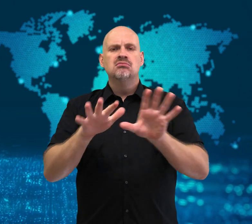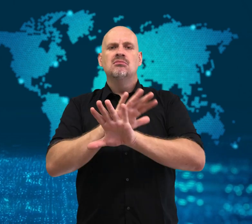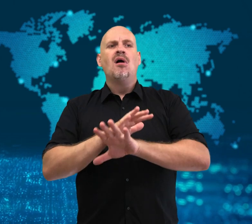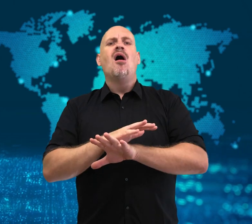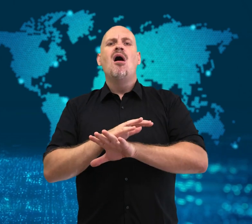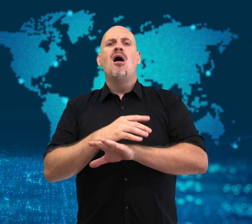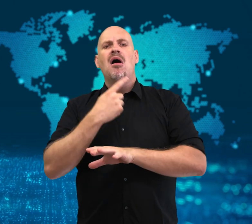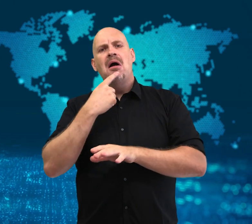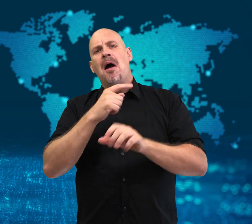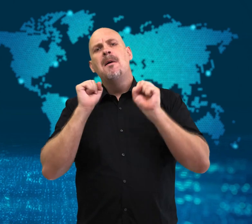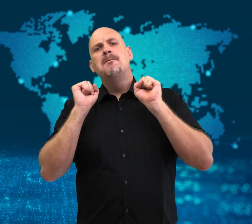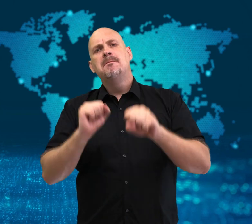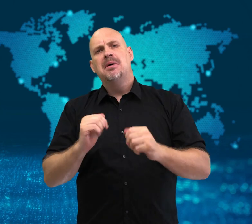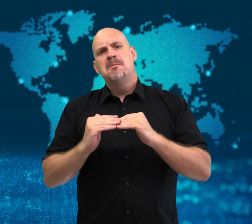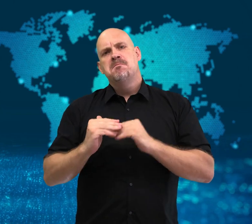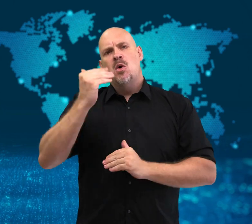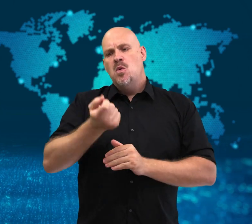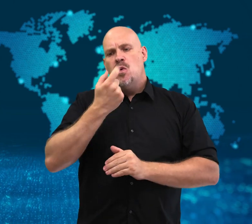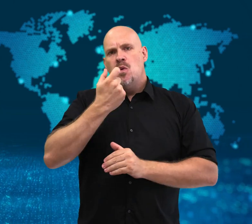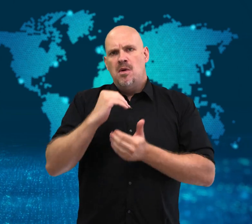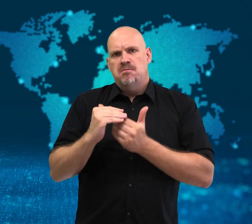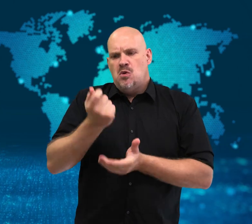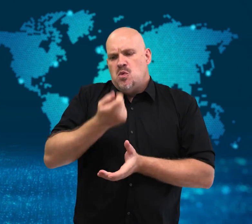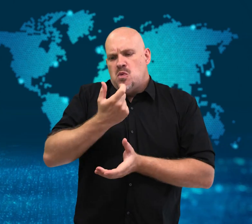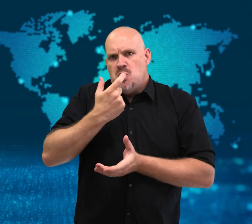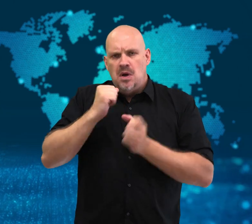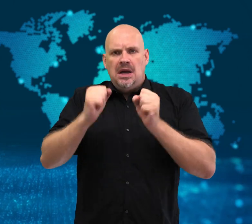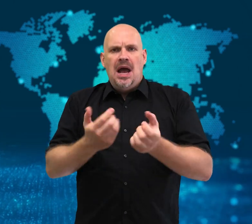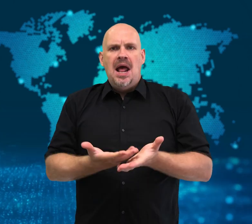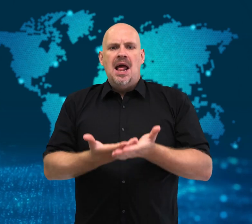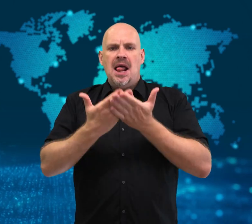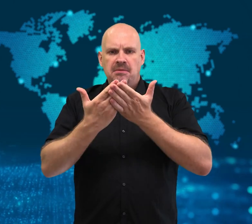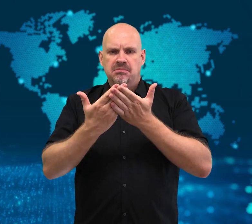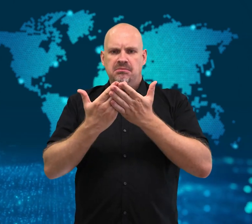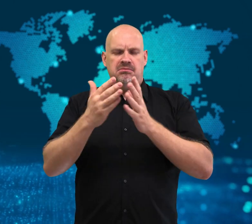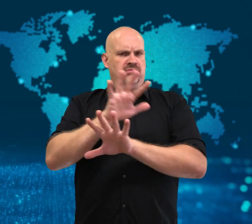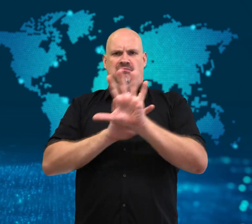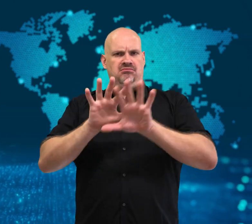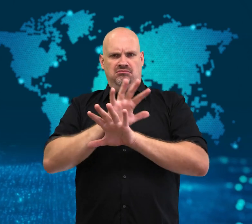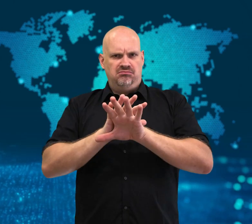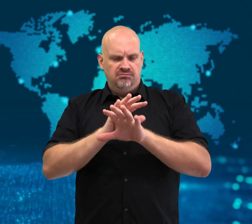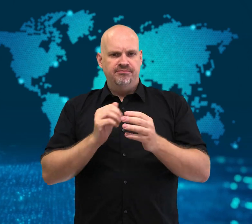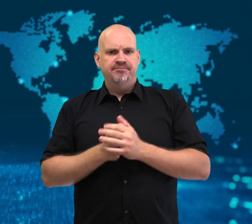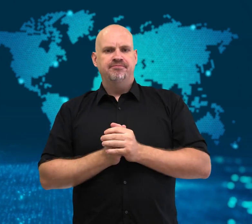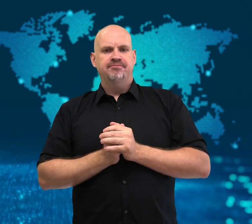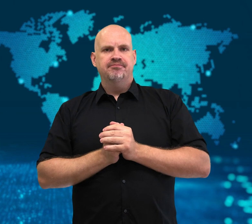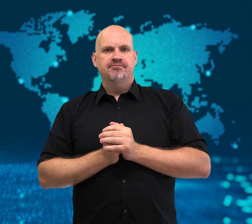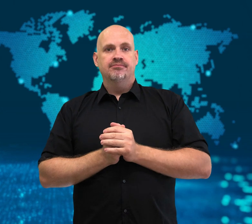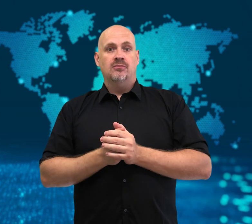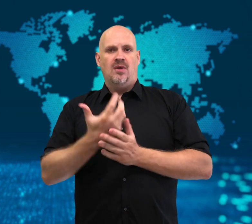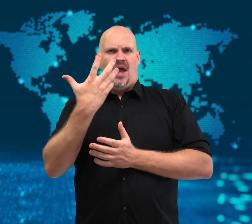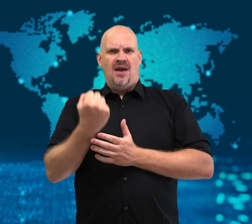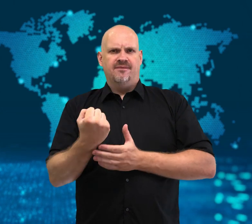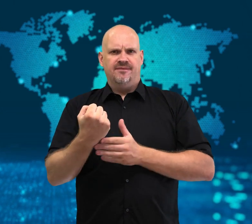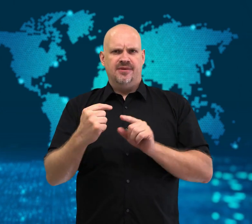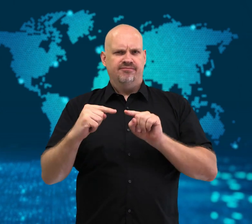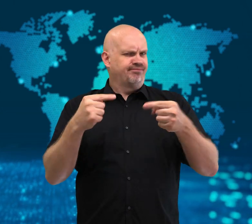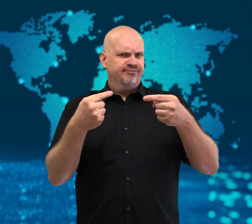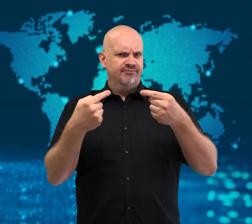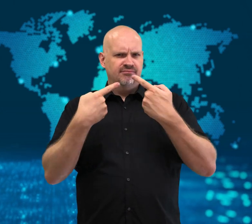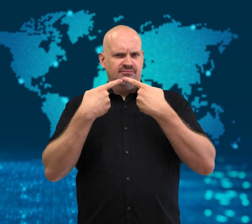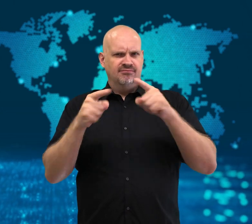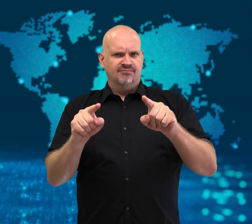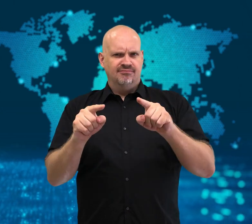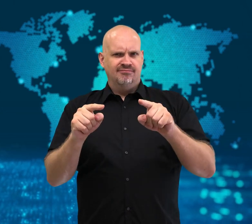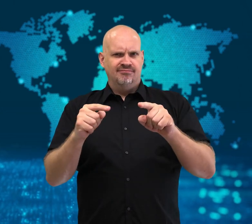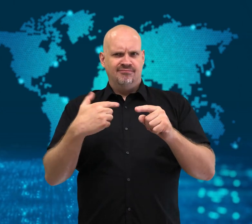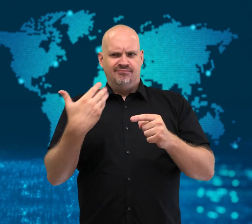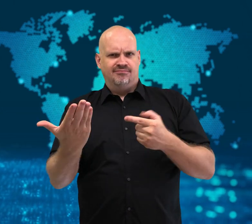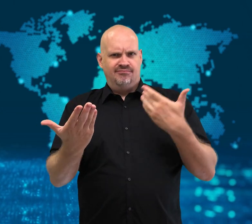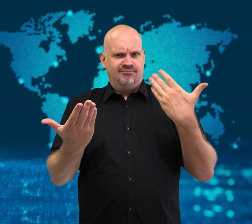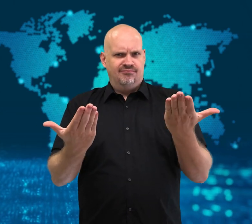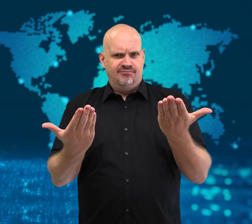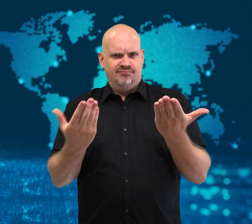Later, the company said that the drug worked in higher doses.